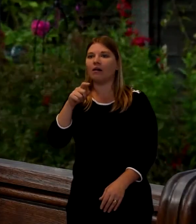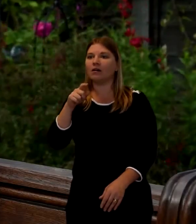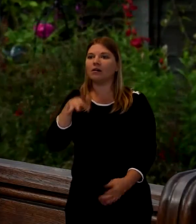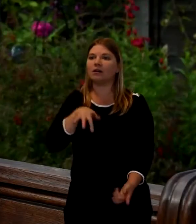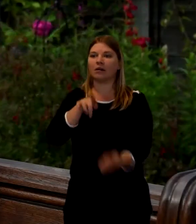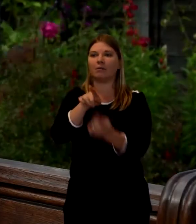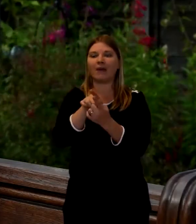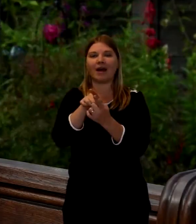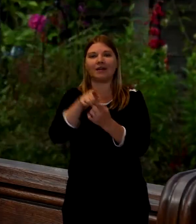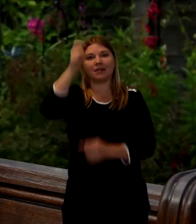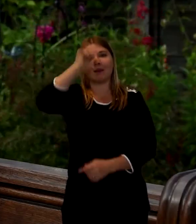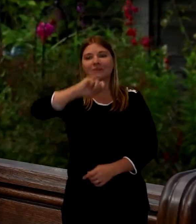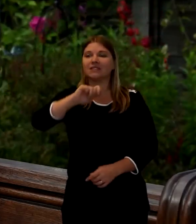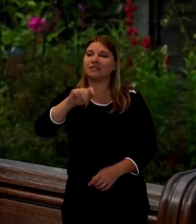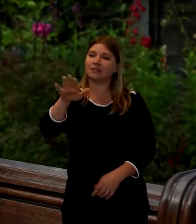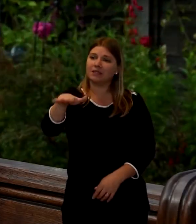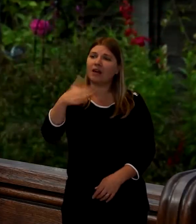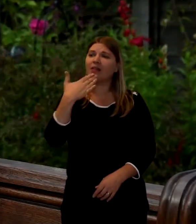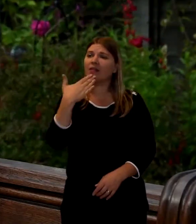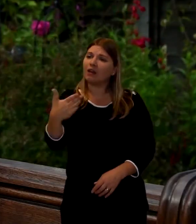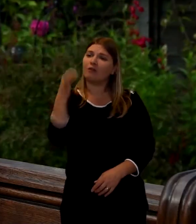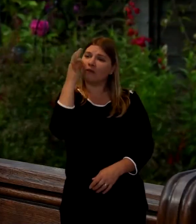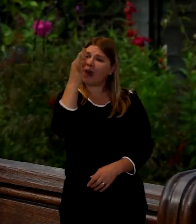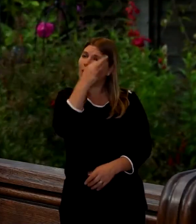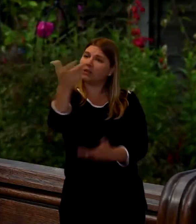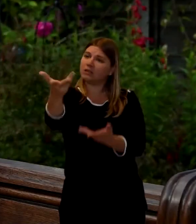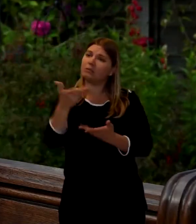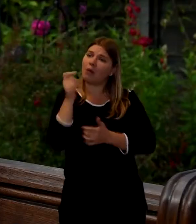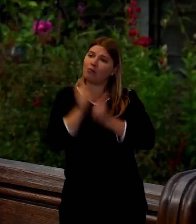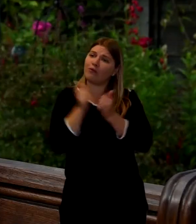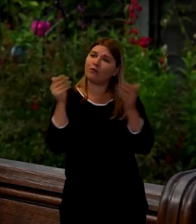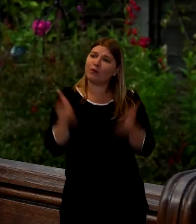who I am and all the rest of it and they said come with us over to the orkneys just as our